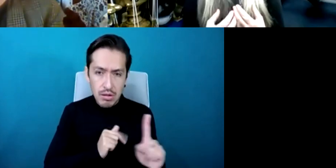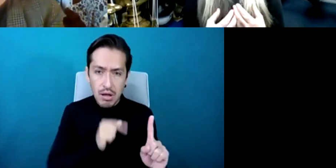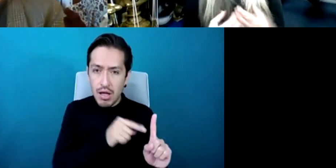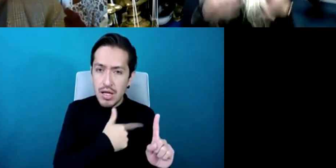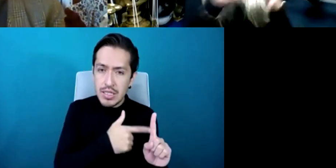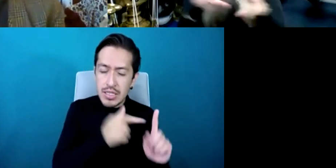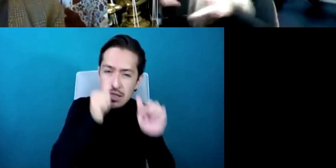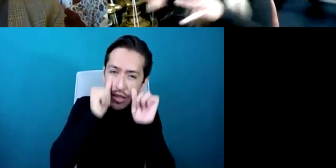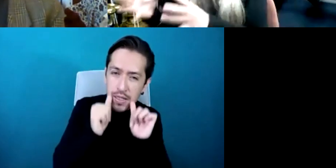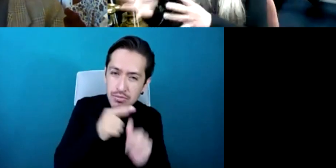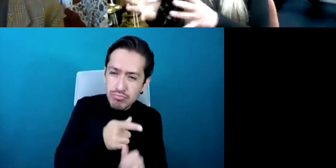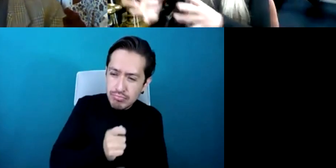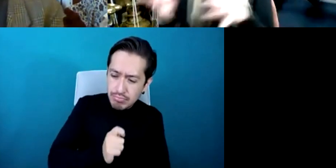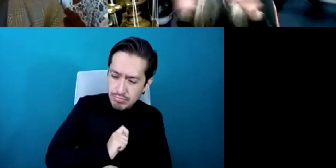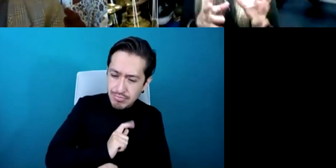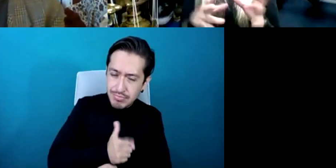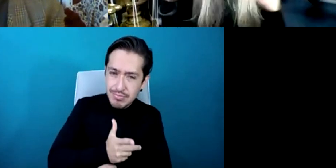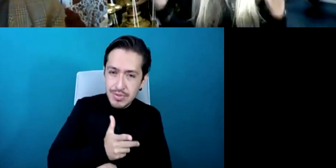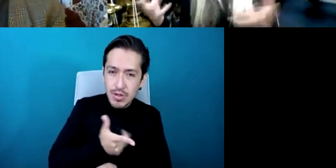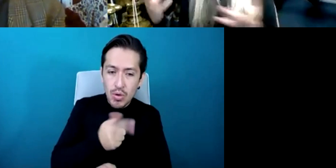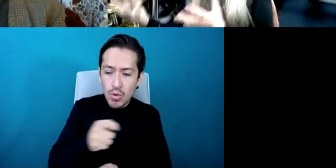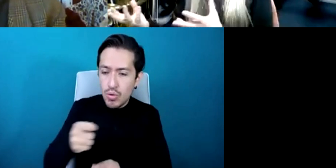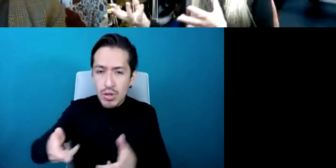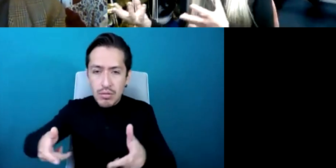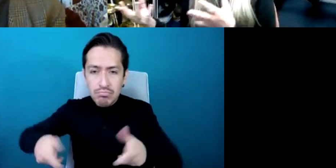you know has this same experience if they're in a wheelchair or if they're deaf or whatever